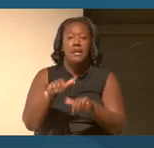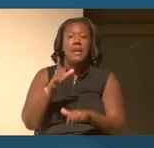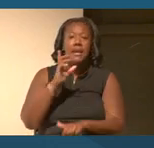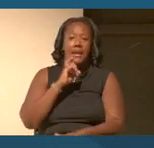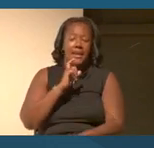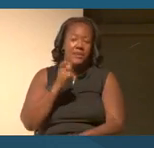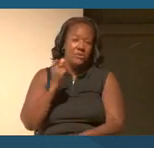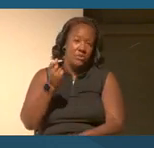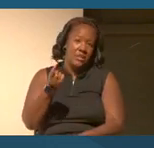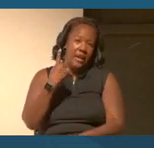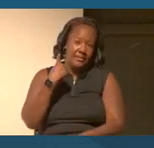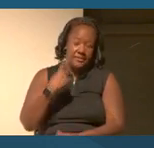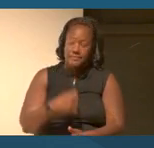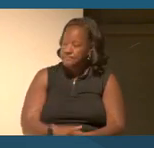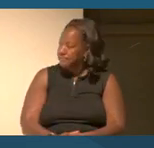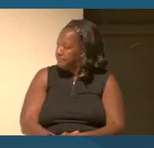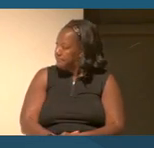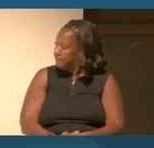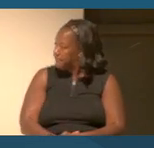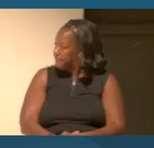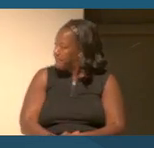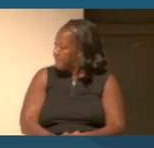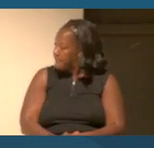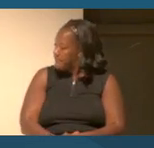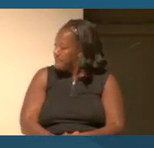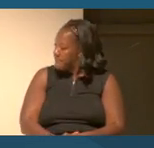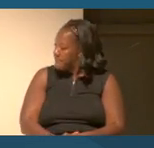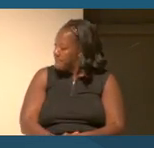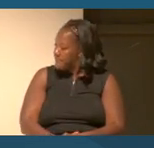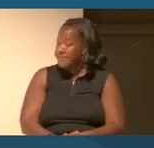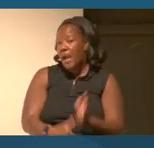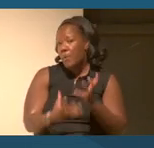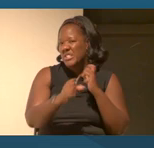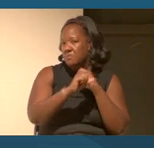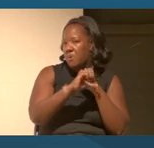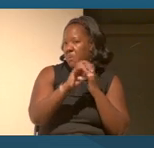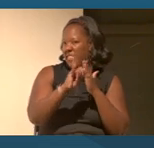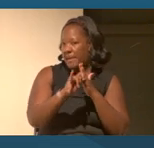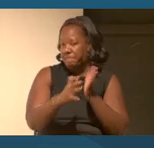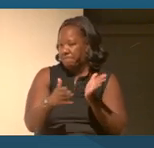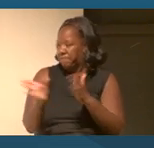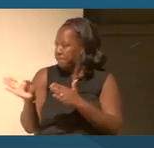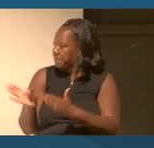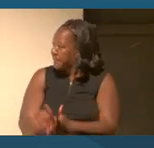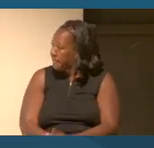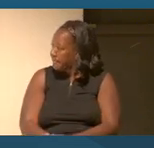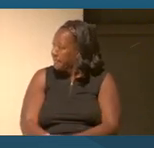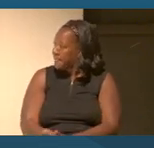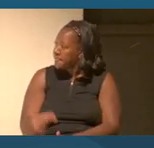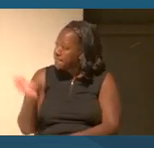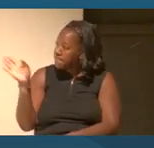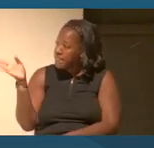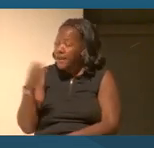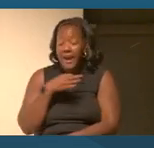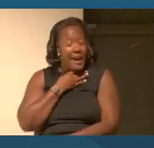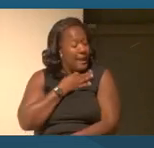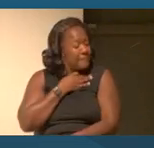So I just wanted to do a promo for that. I'm curious if either of you had an experience